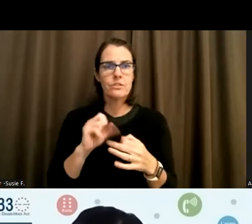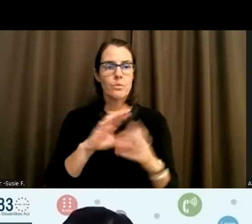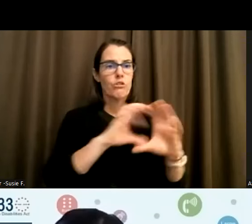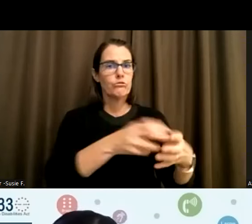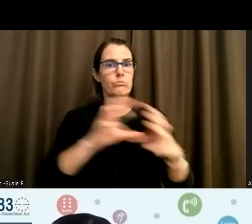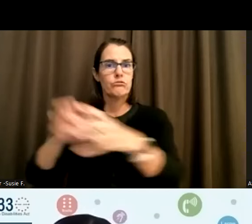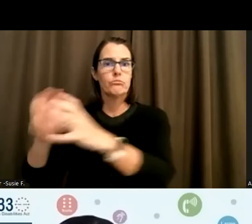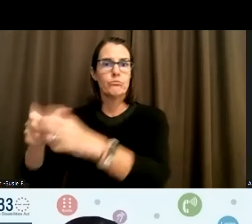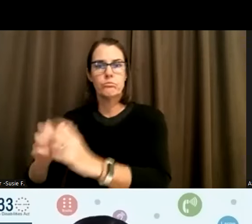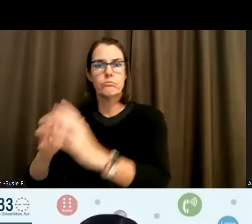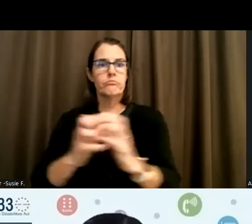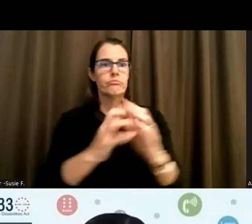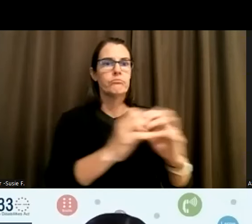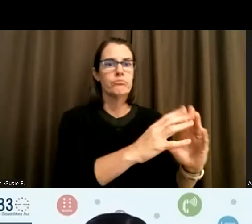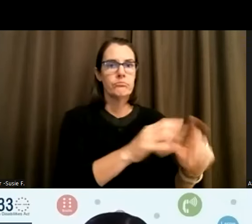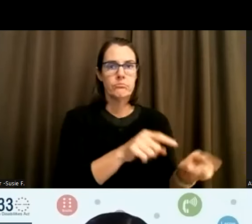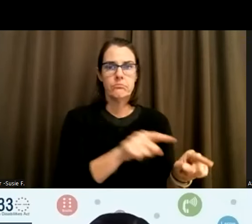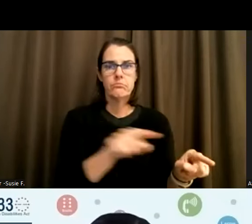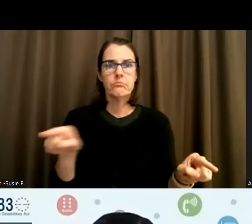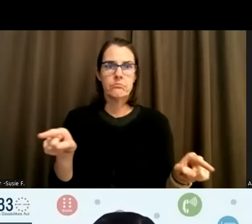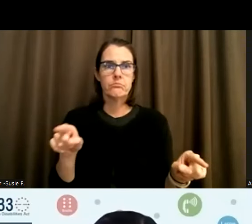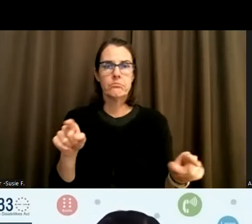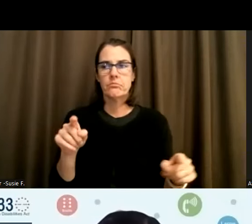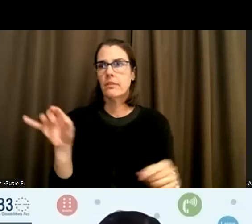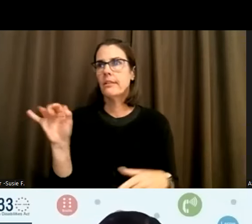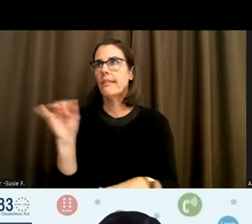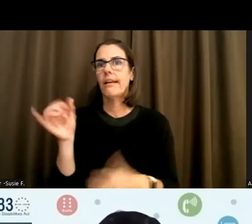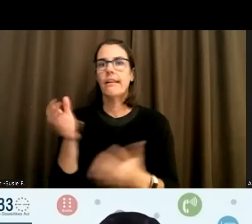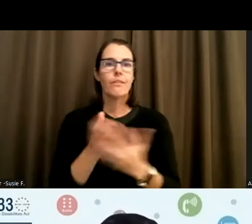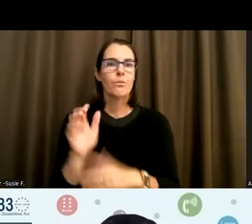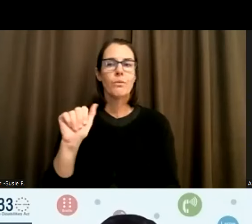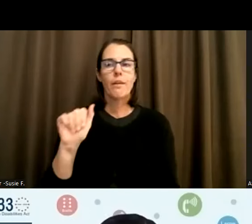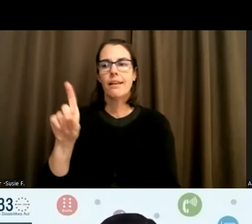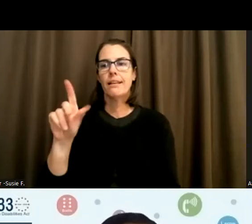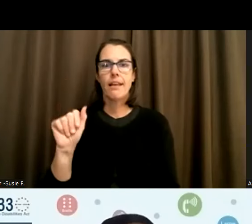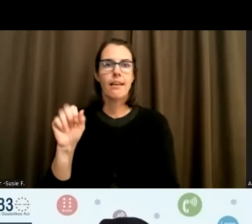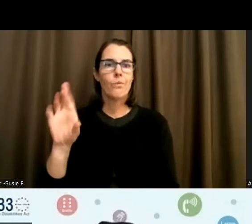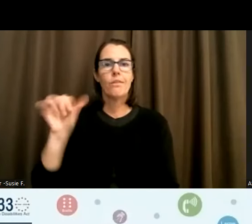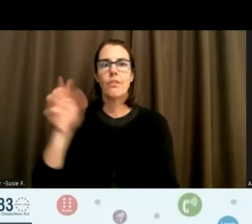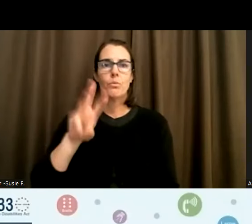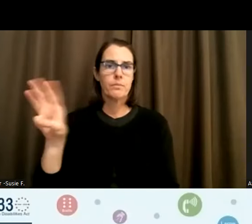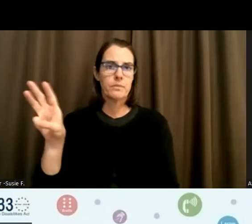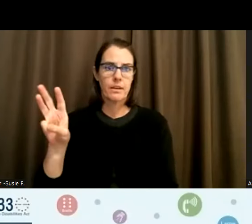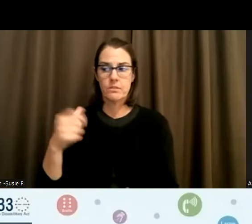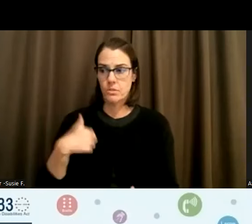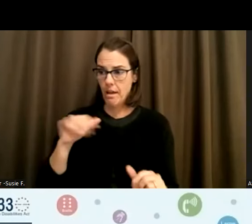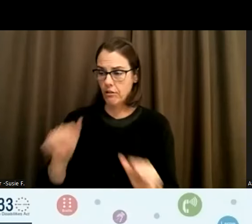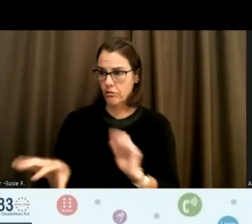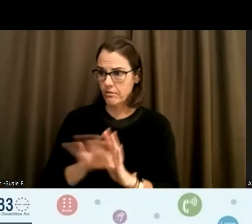or groups like through the ADA or other websites to where I could find